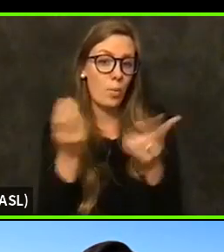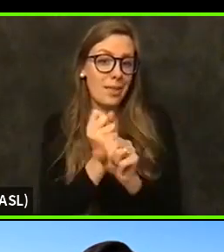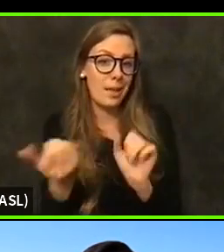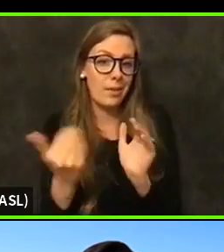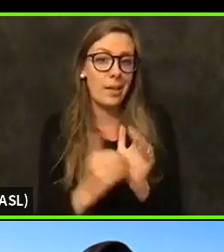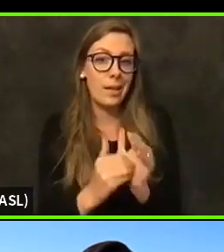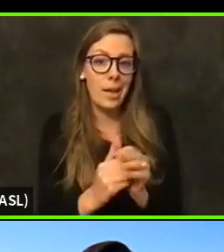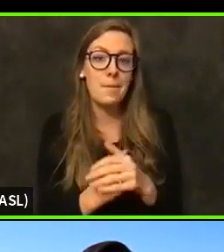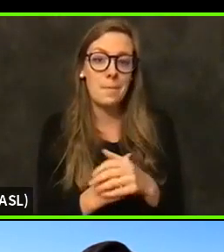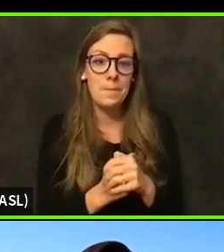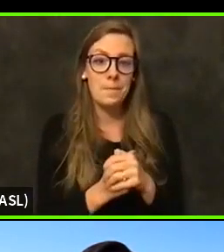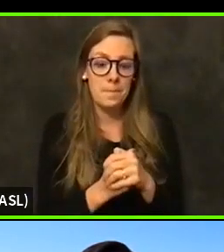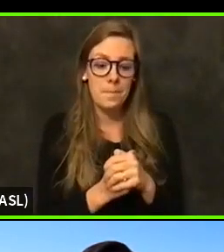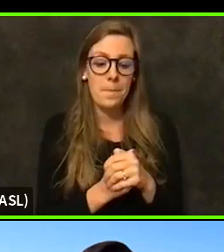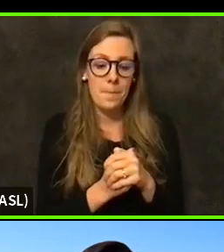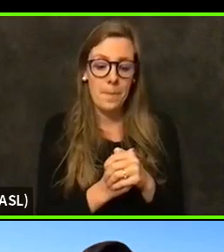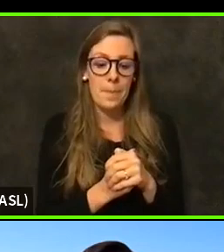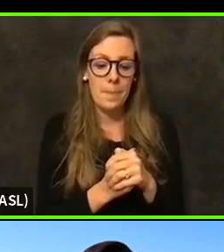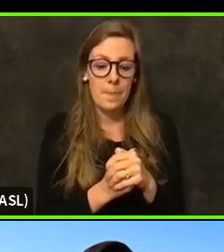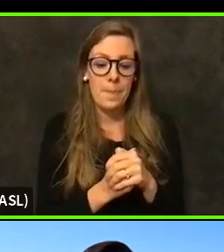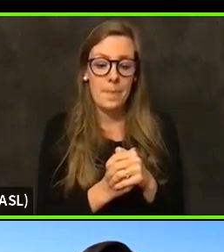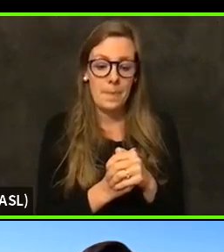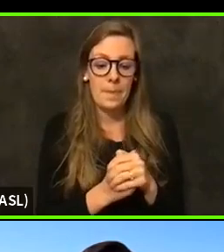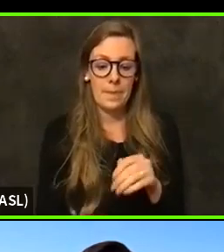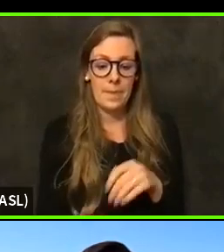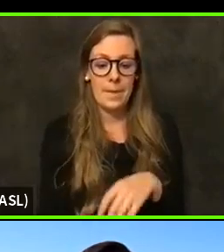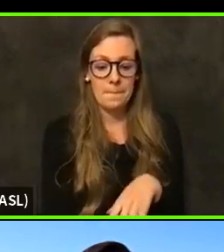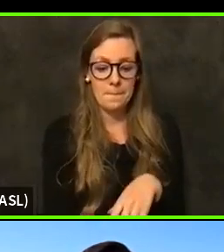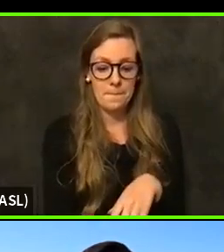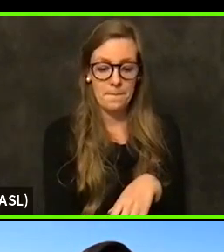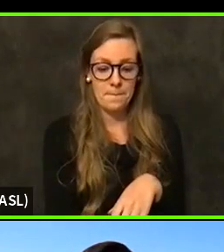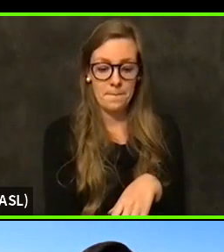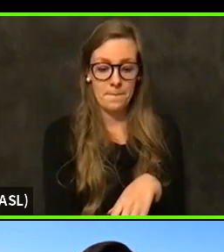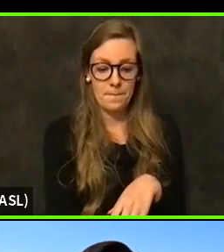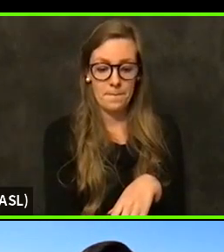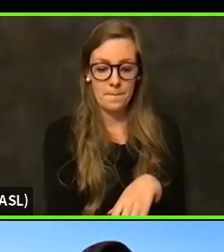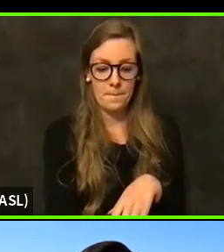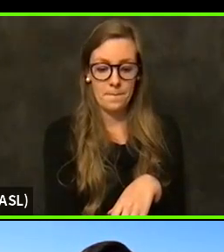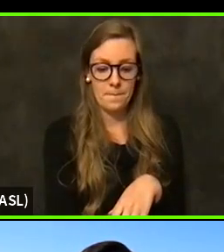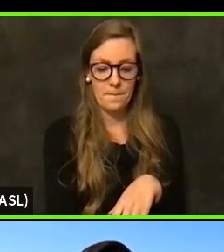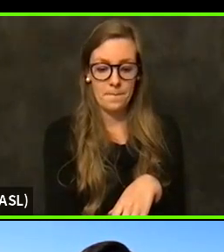Now, the seventh through 12th grades at this time can't open.